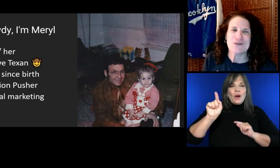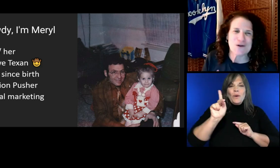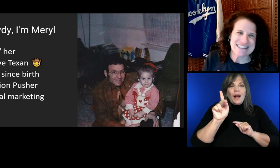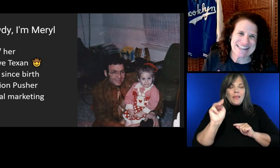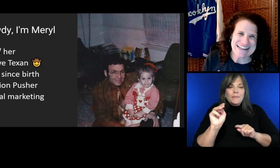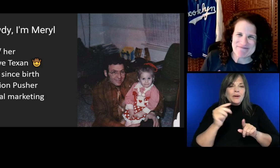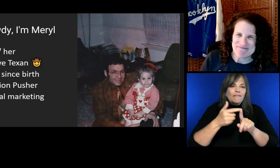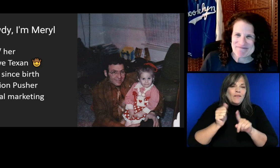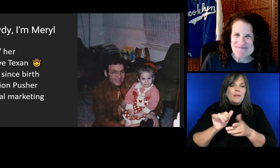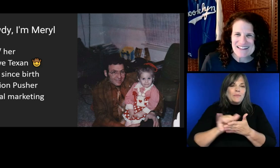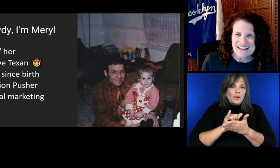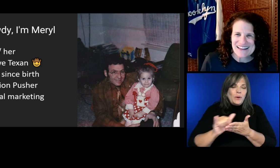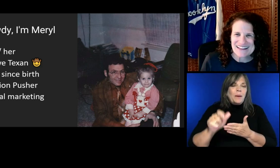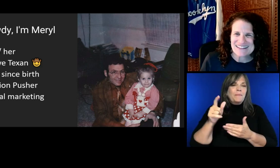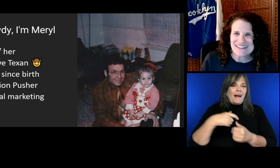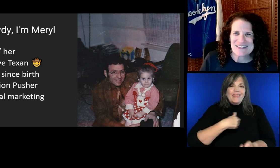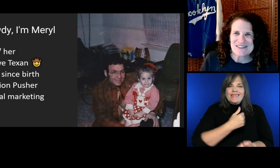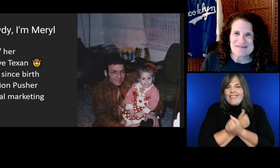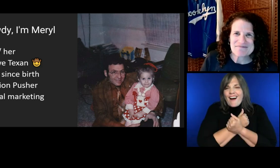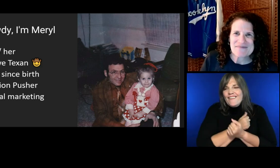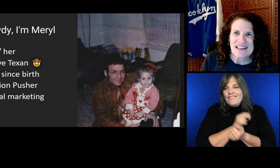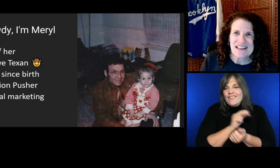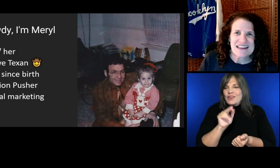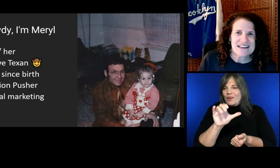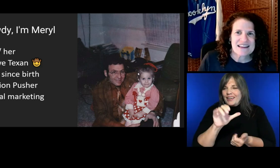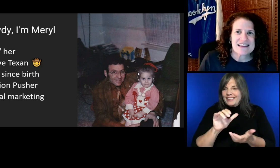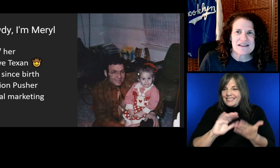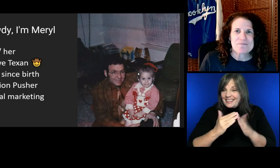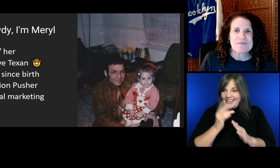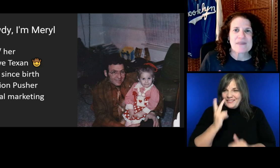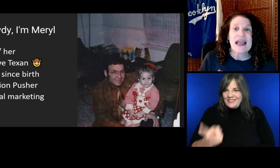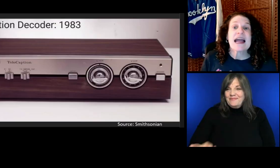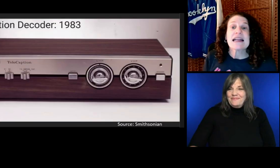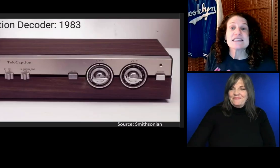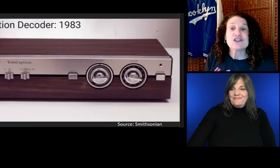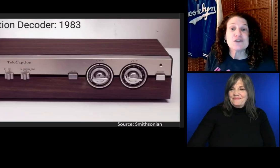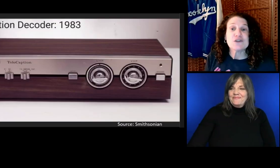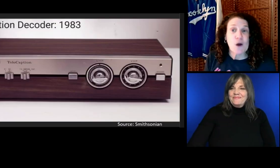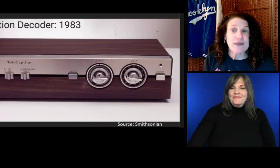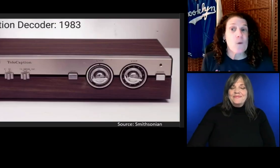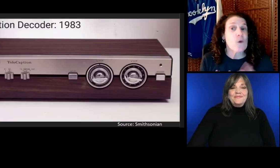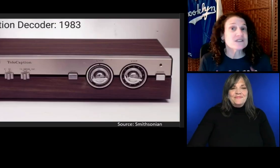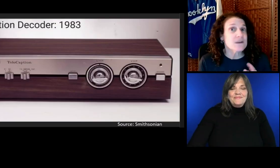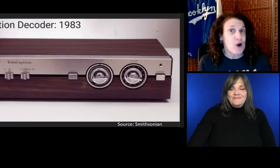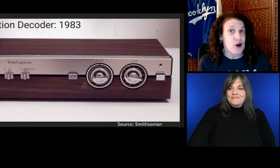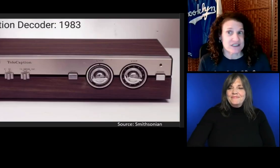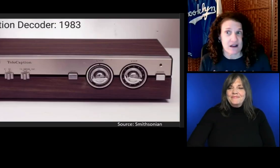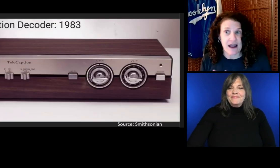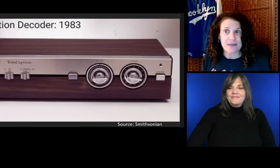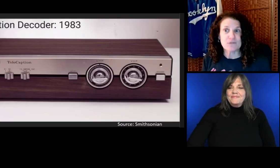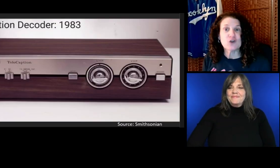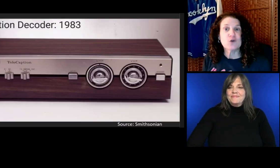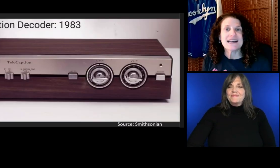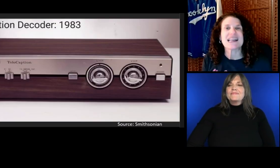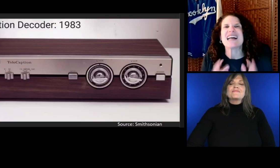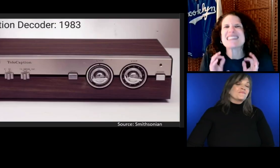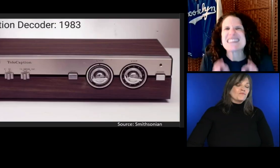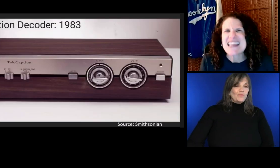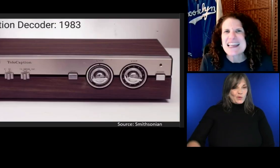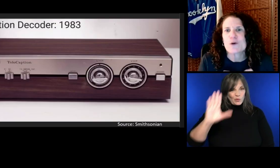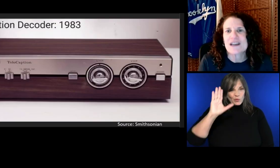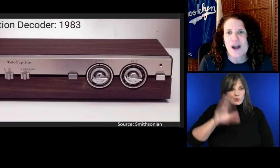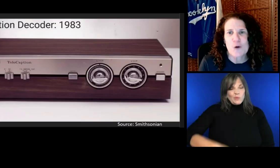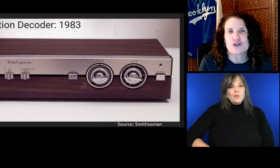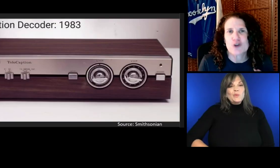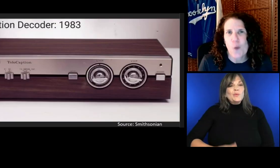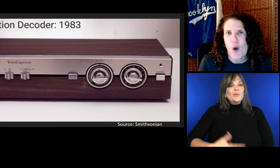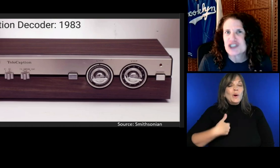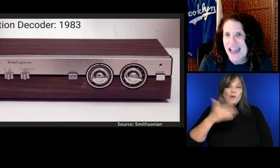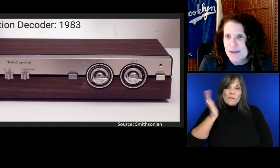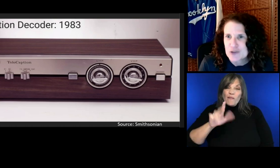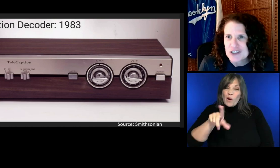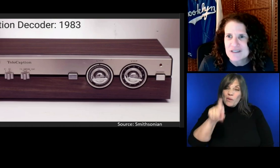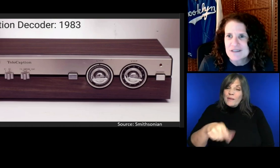Did you know that once upon a time, you needed a secret decoder to watch captions?